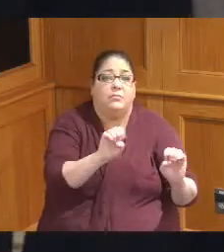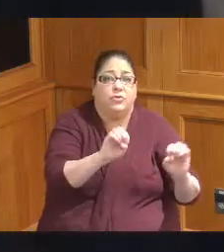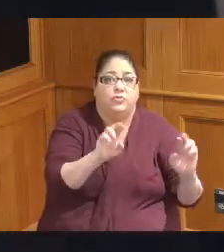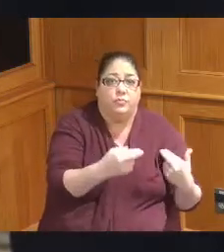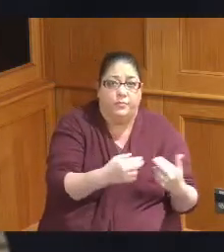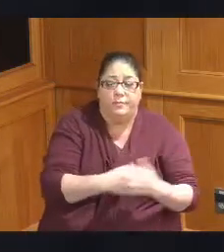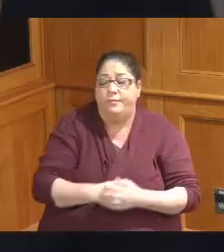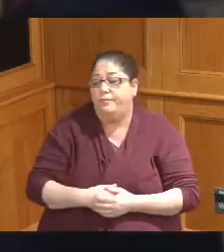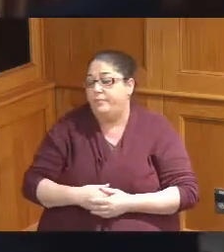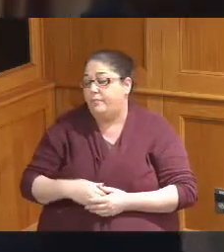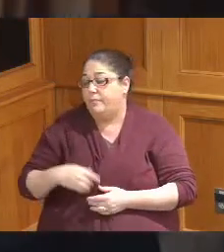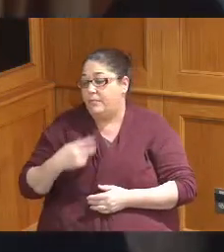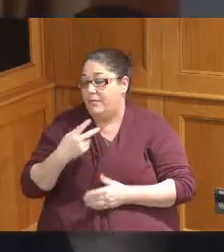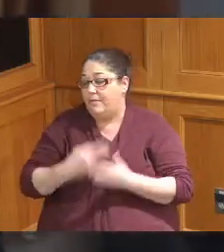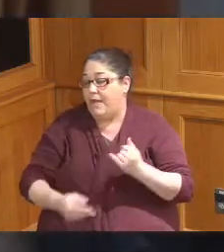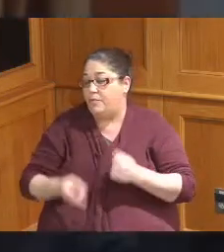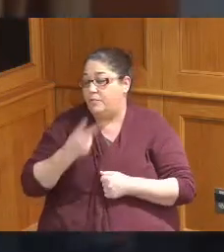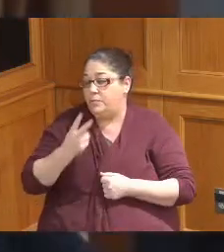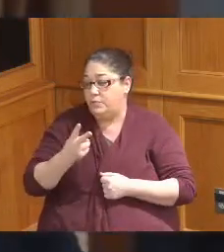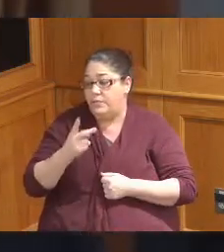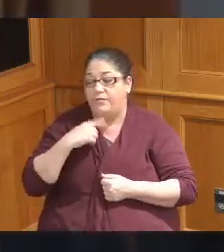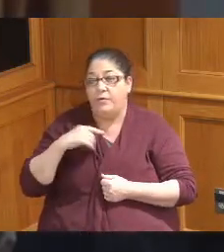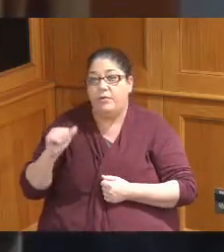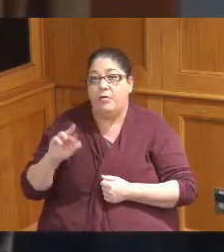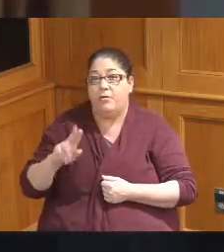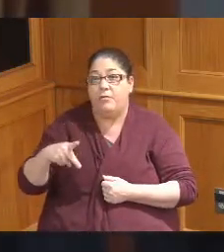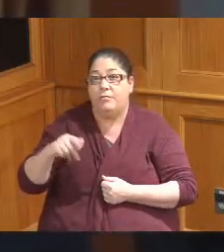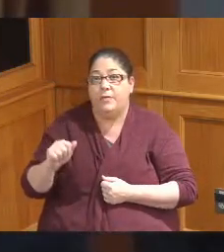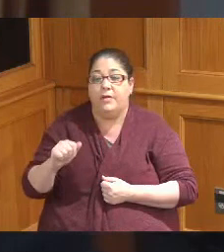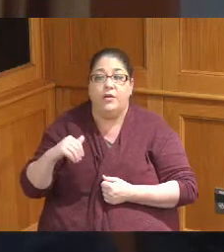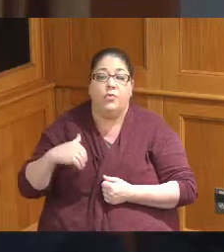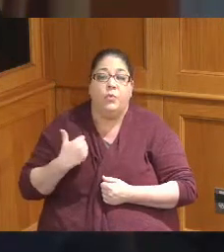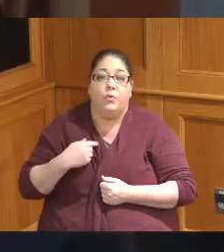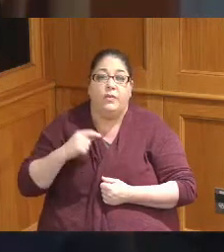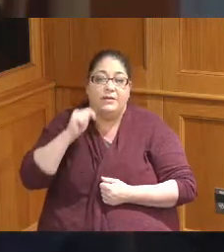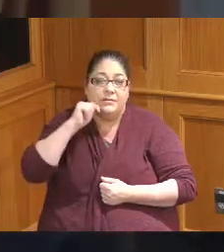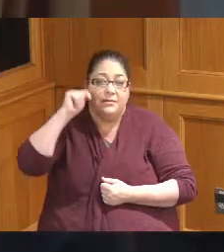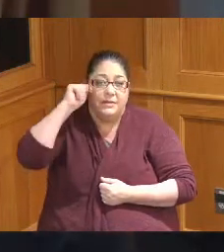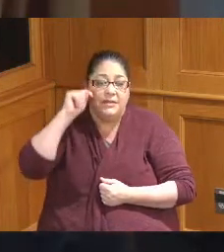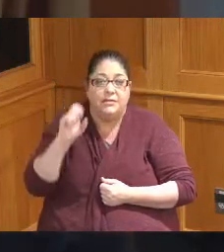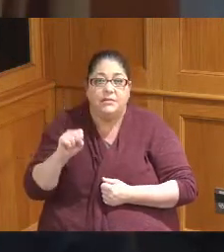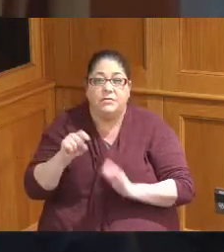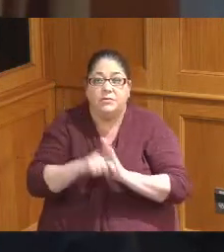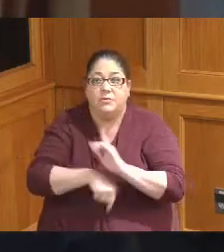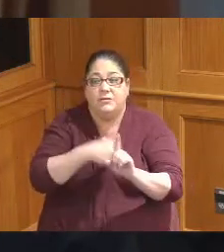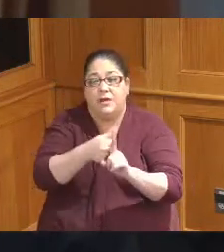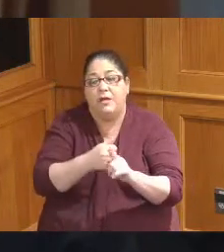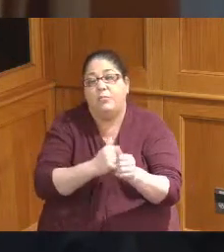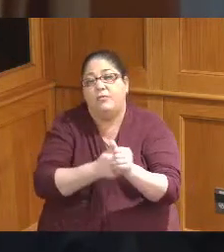both our final two agreements for our ARPA youth Suicide Prevention grants we do I believe have a